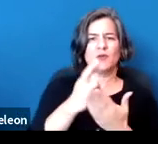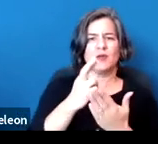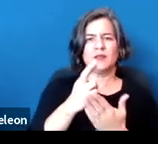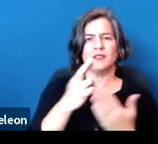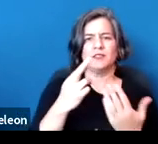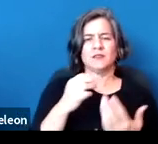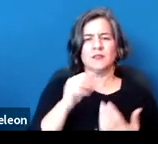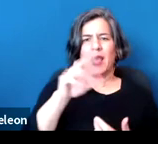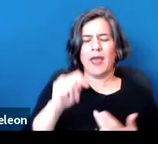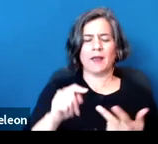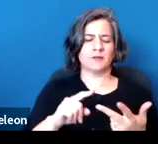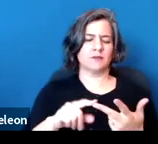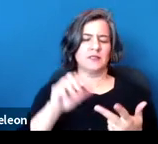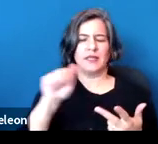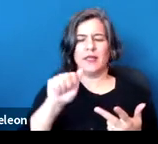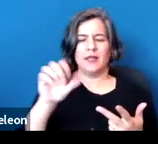the Americans with Disabilities Act.